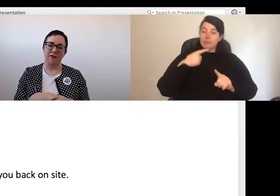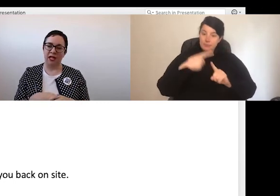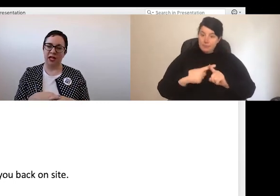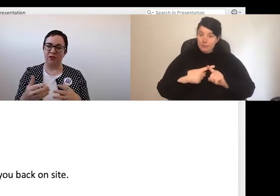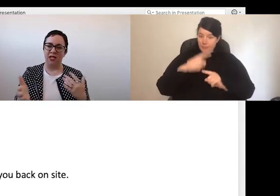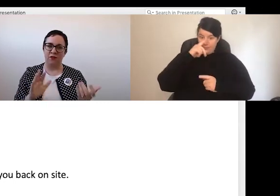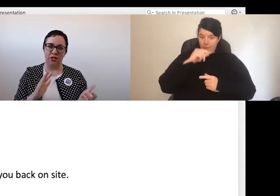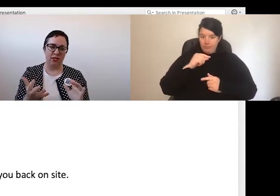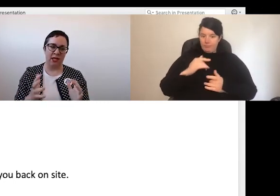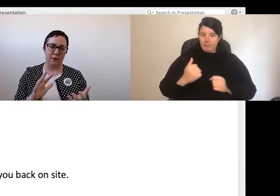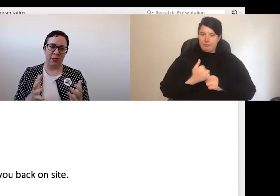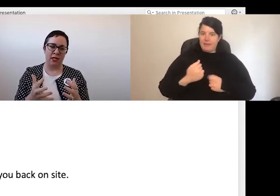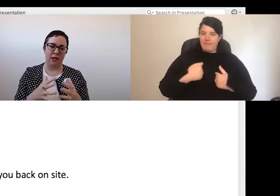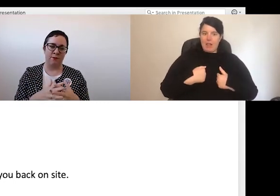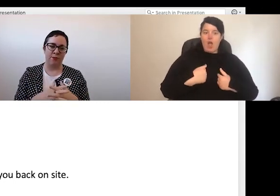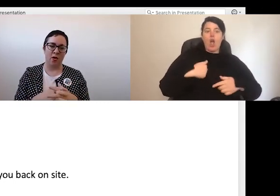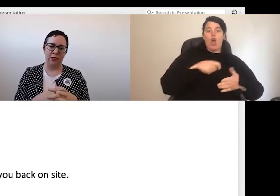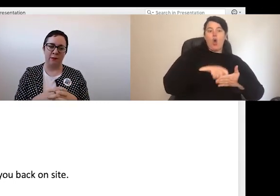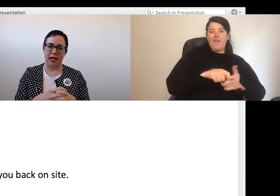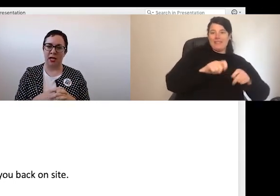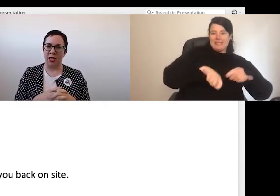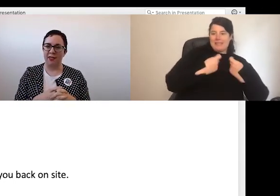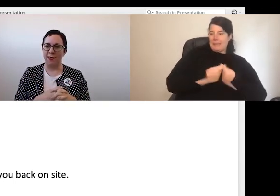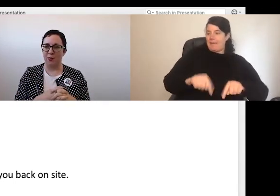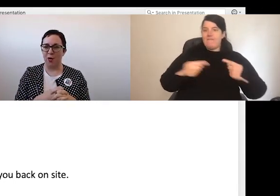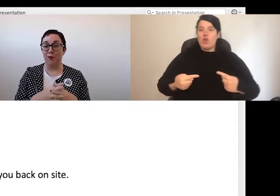feeling of us versus them and hopefully mean that the